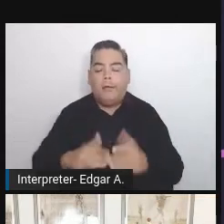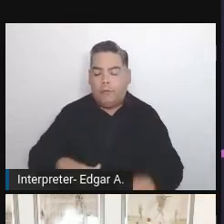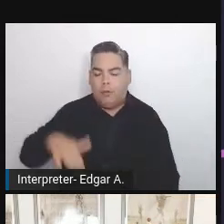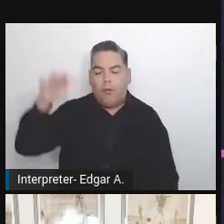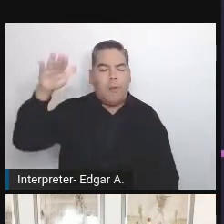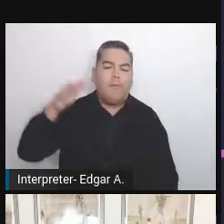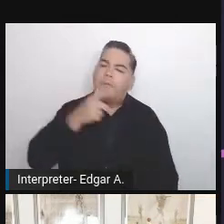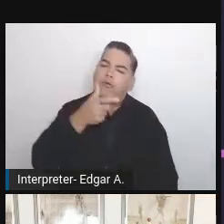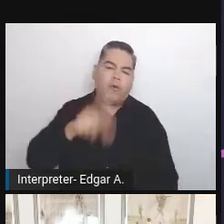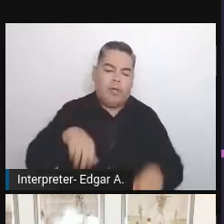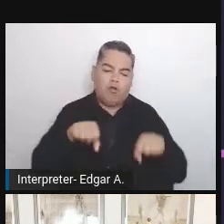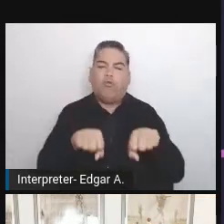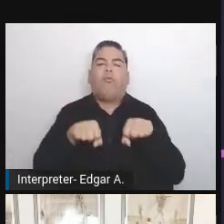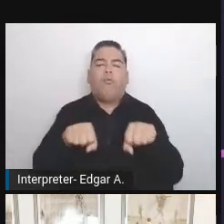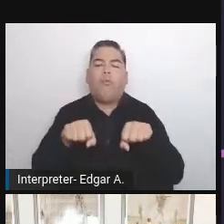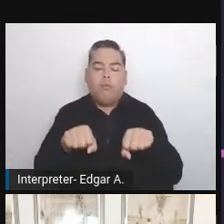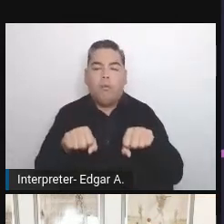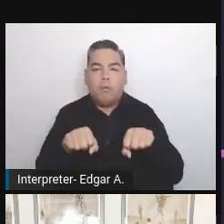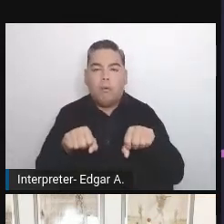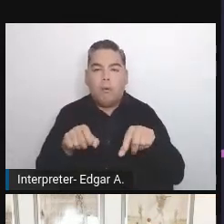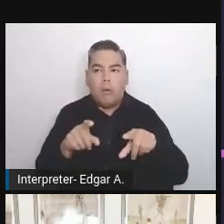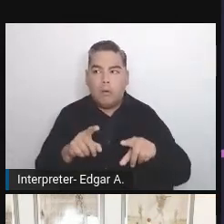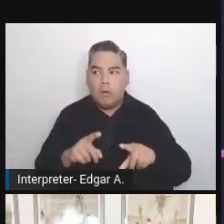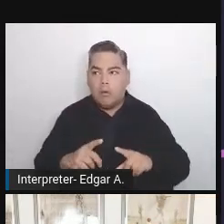but we never know what will happen tomorrow.